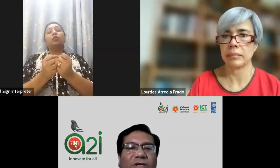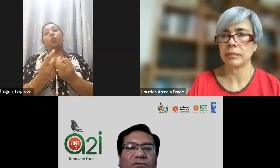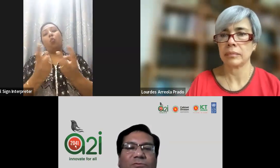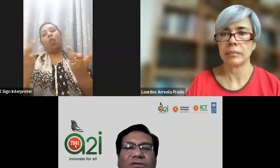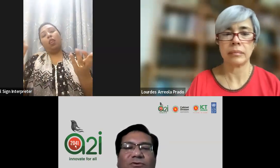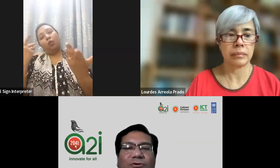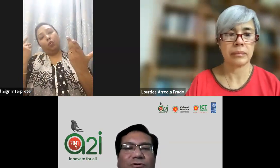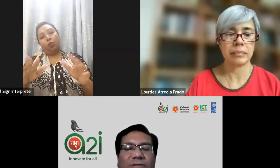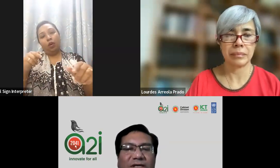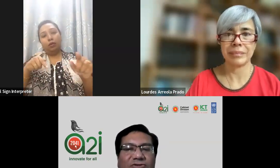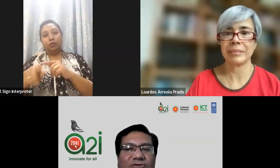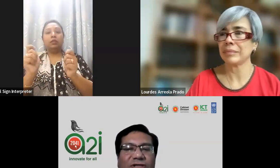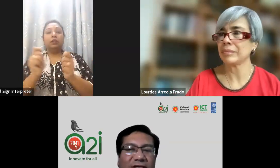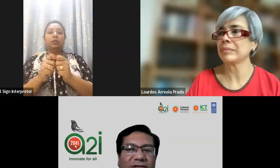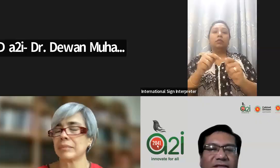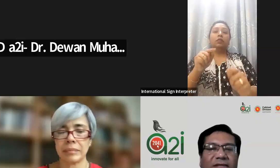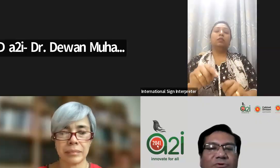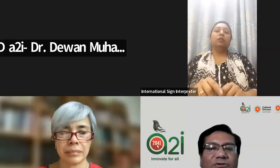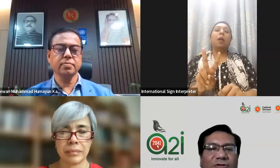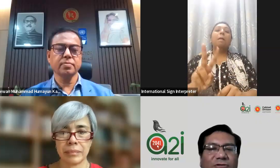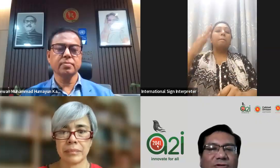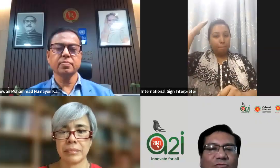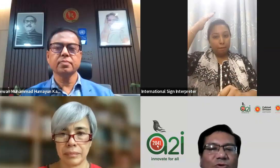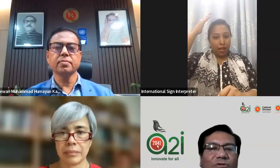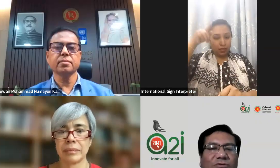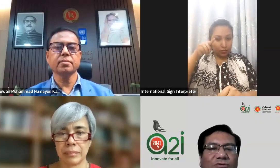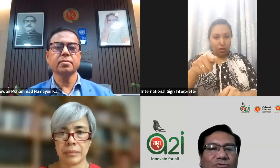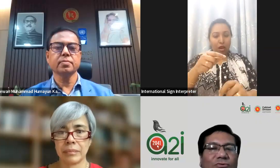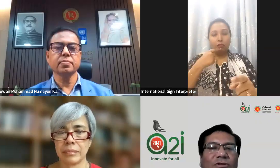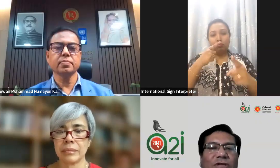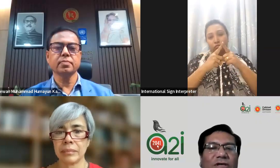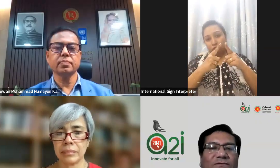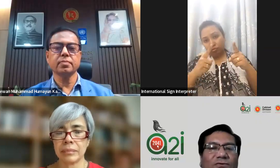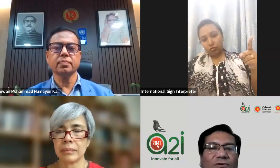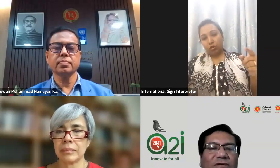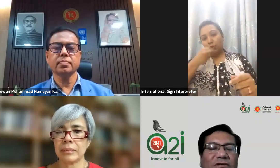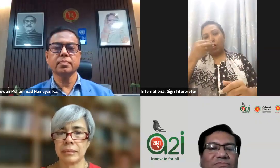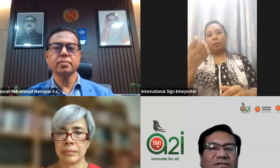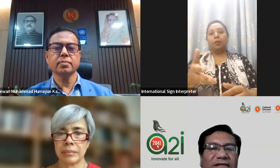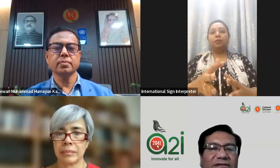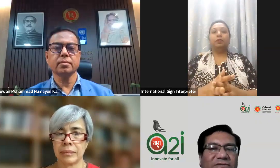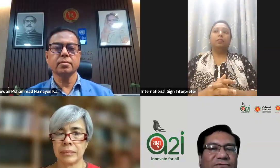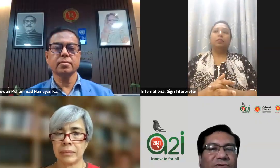Humayun Kabir or Vashkar can elaborate on what we need to do for the standards